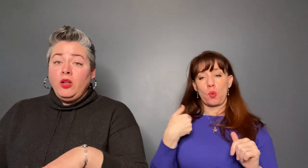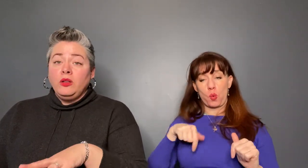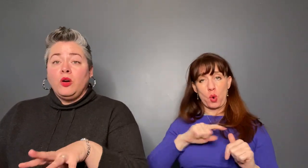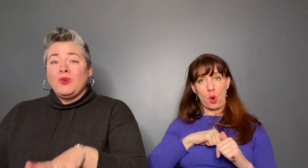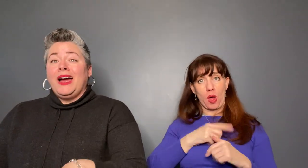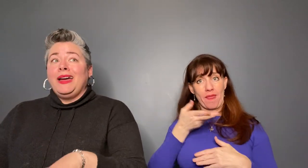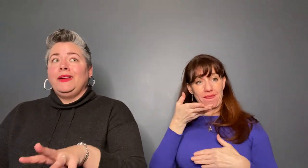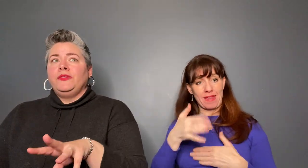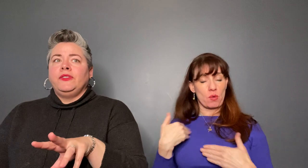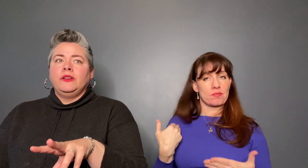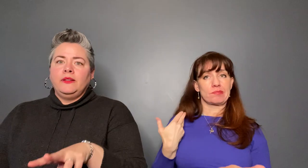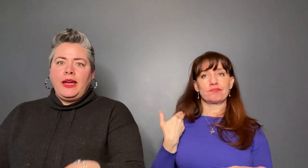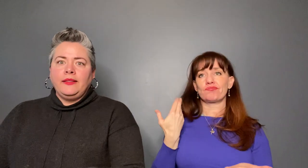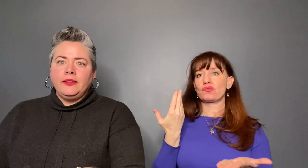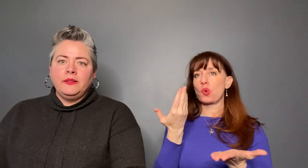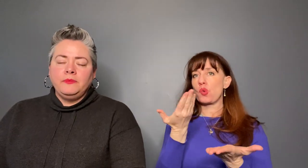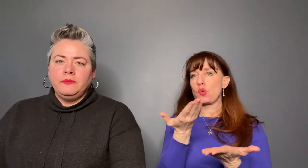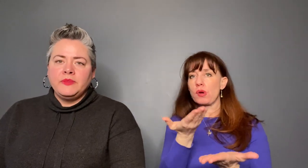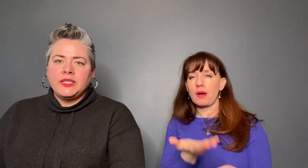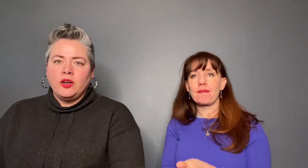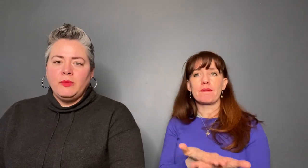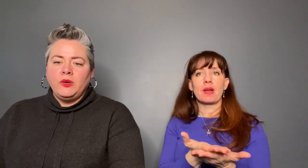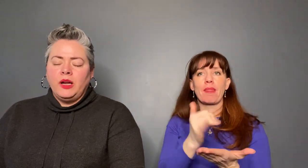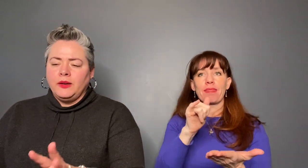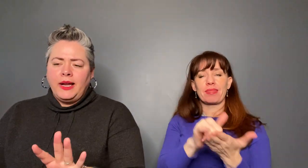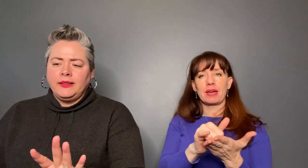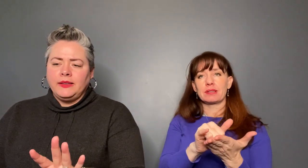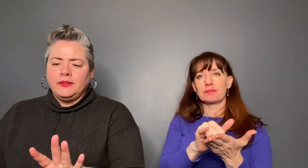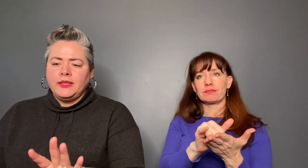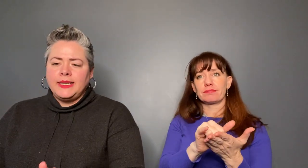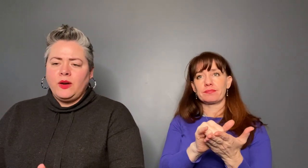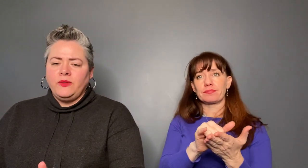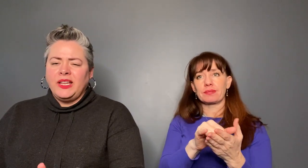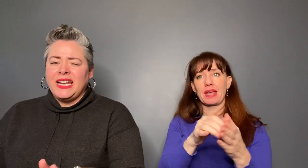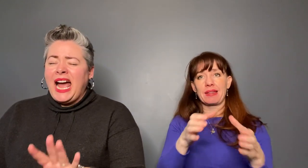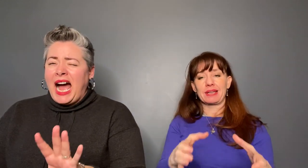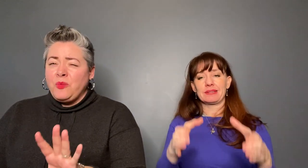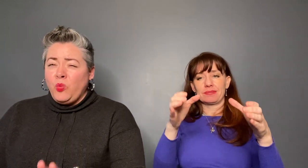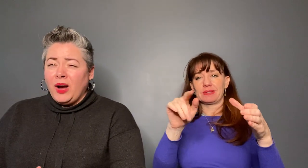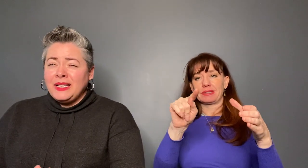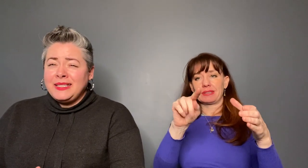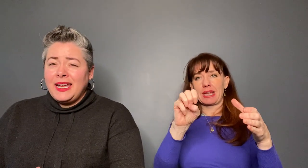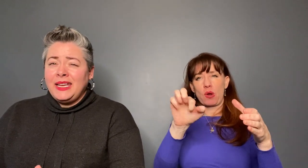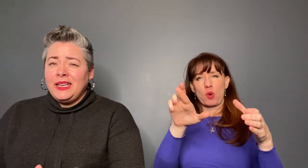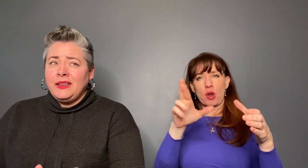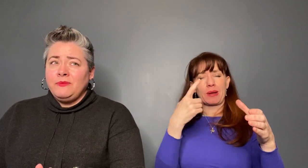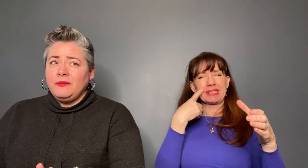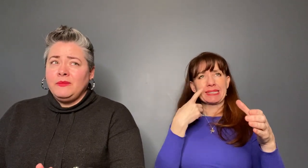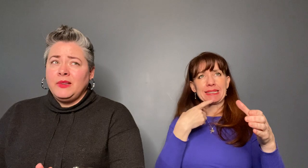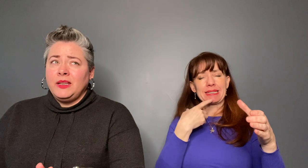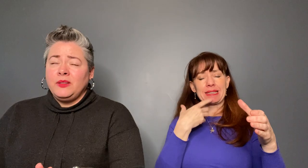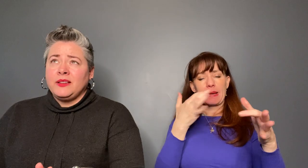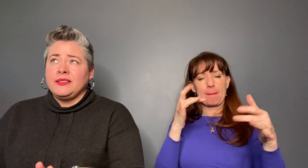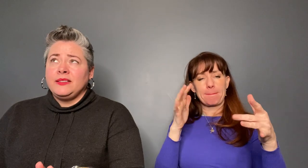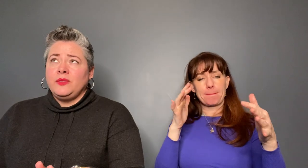arrive at the ceremony, at the Tower of London. I want to say it